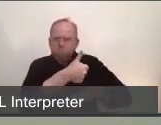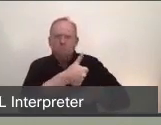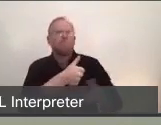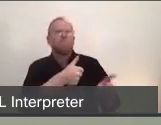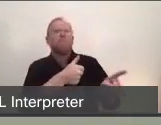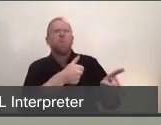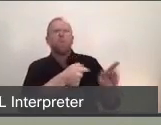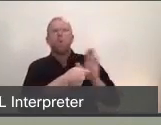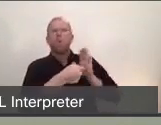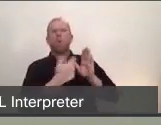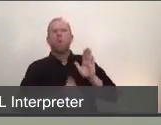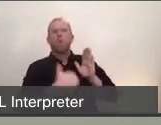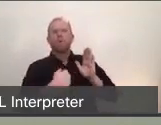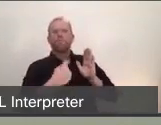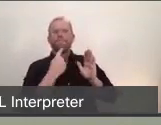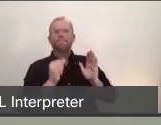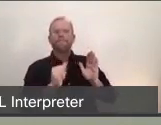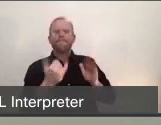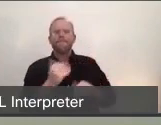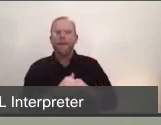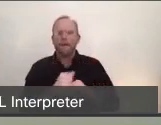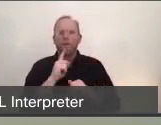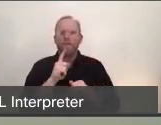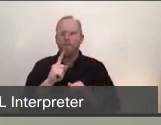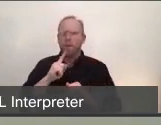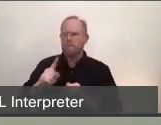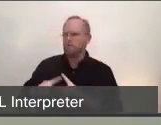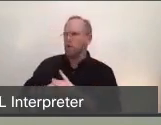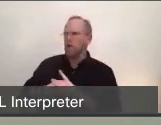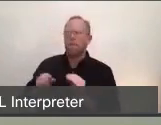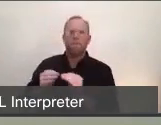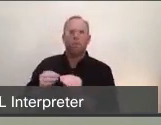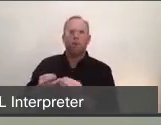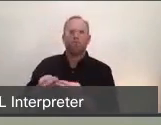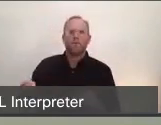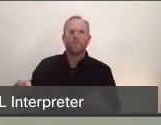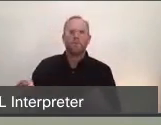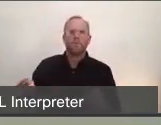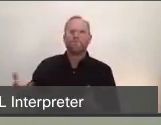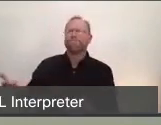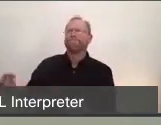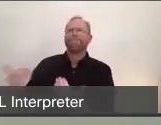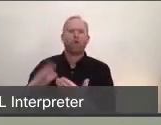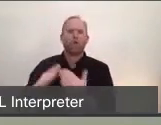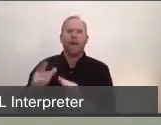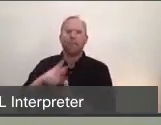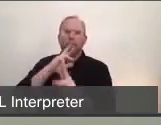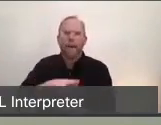that we needed to bring more resources to bear to prepare our community to respond to this pandemic,